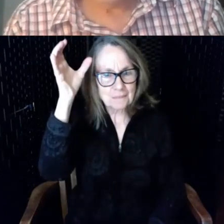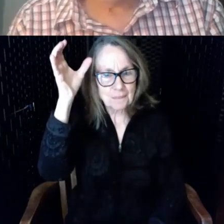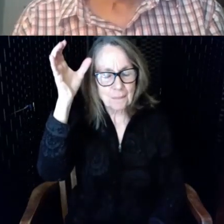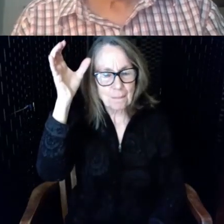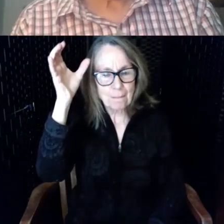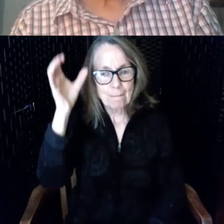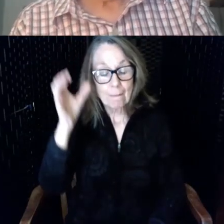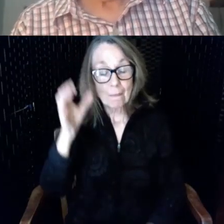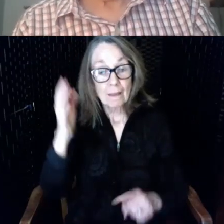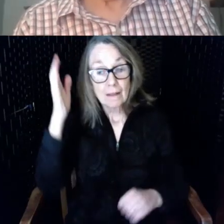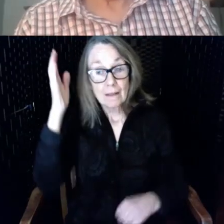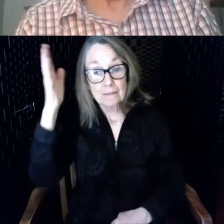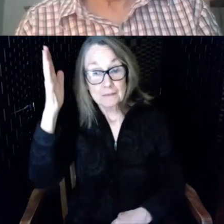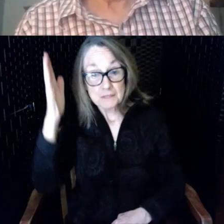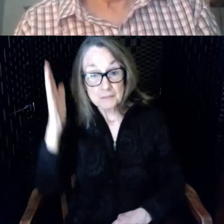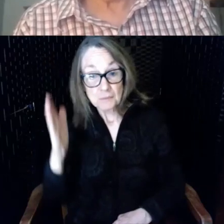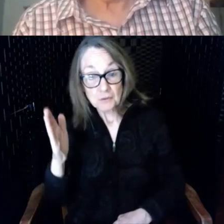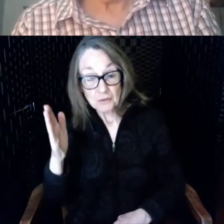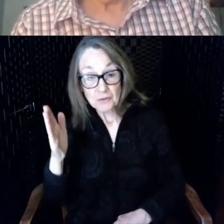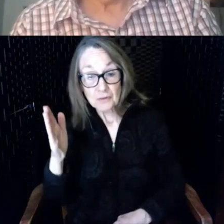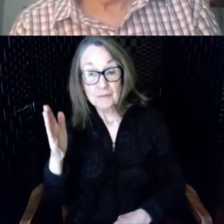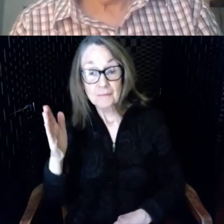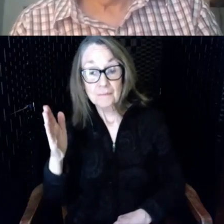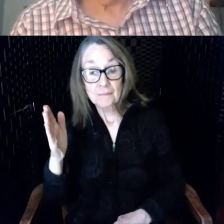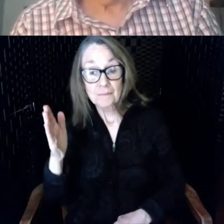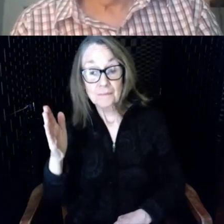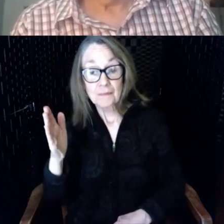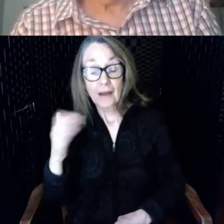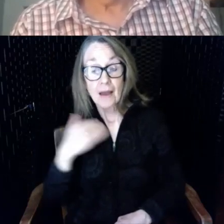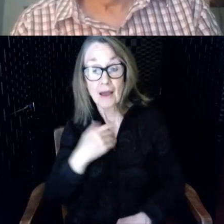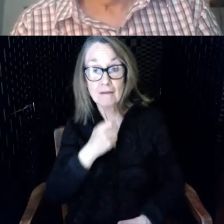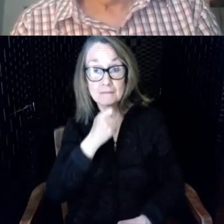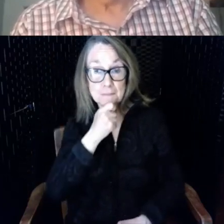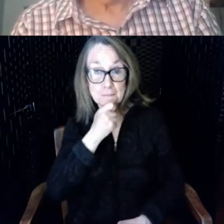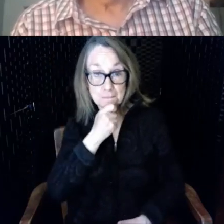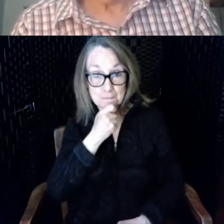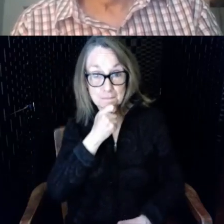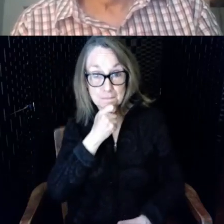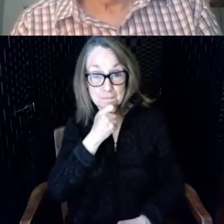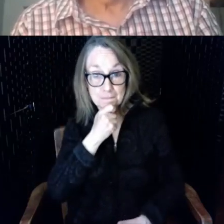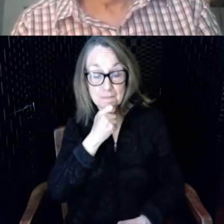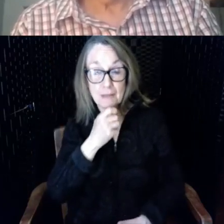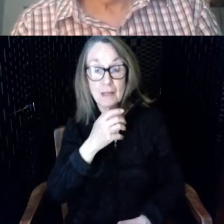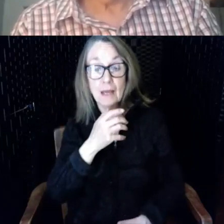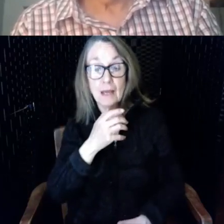speaker or other sound source has microphone and that transmits to the